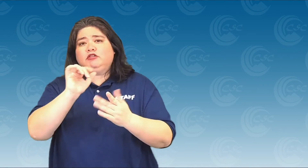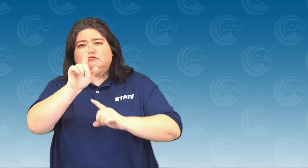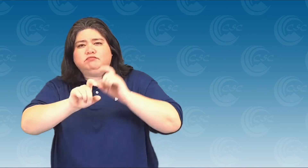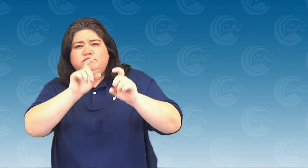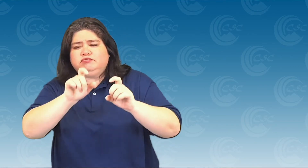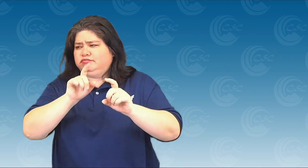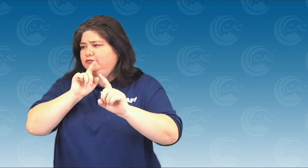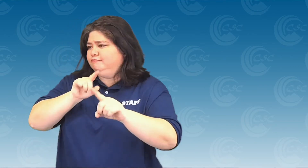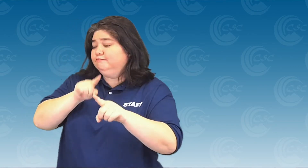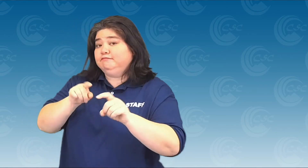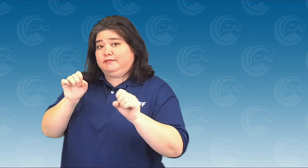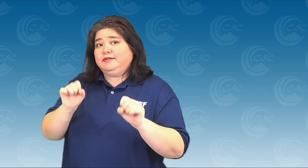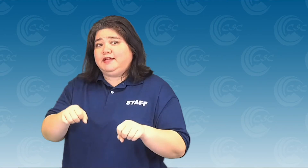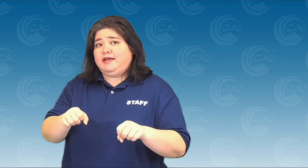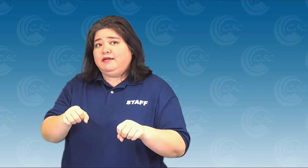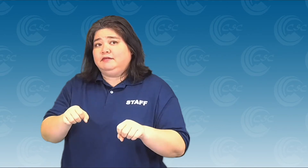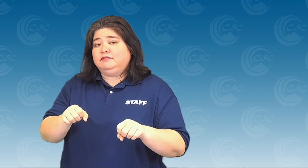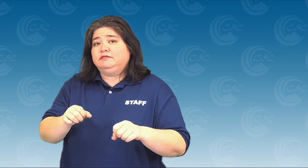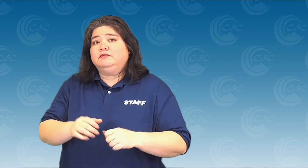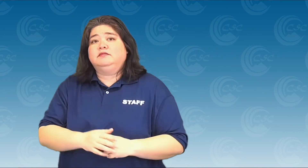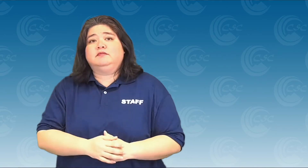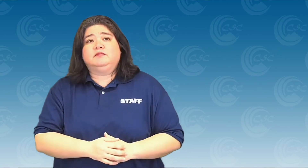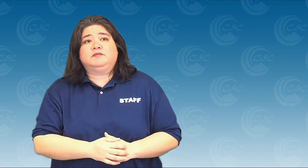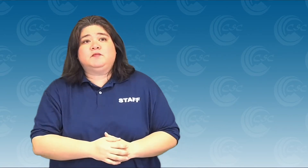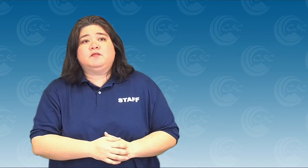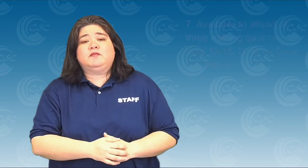There will also be a Q&A session to answer any questions you may have.